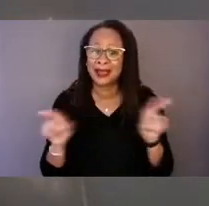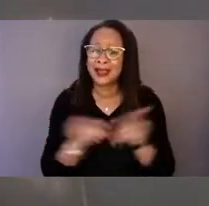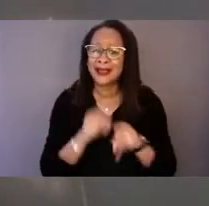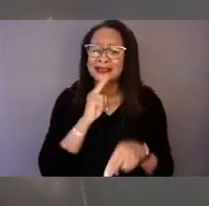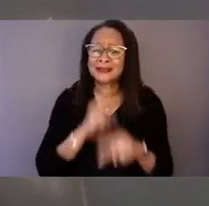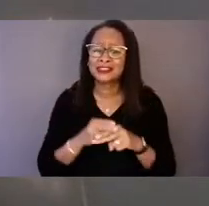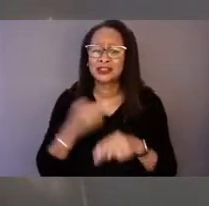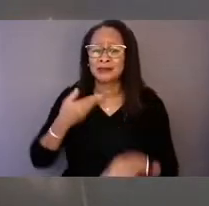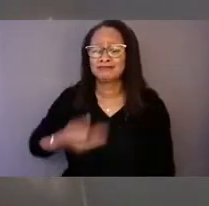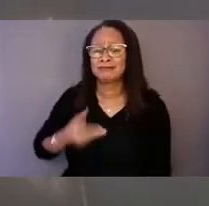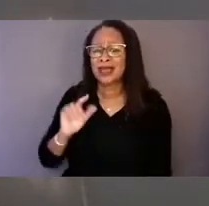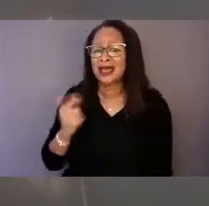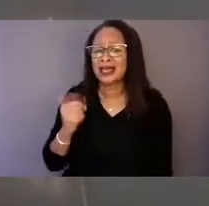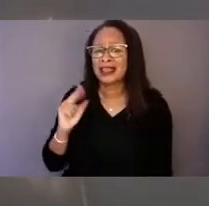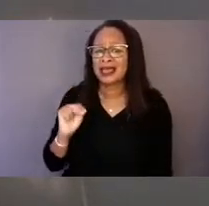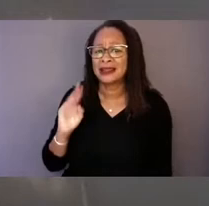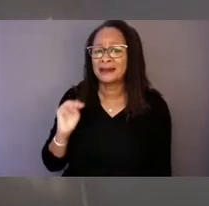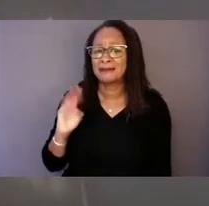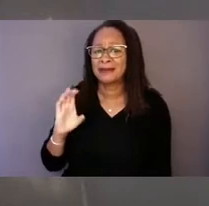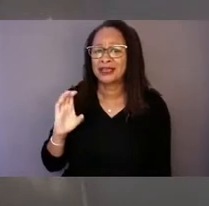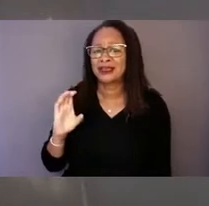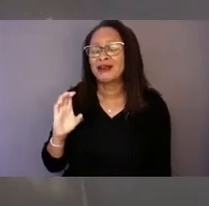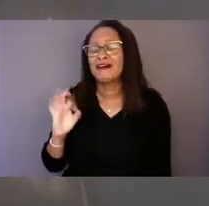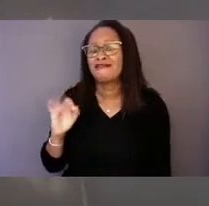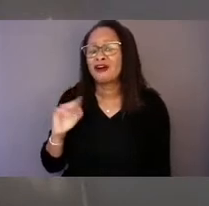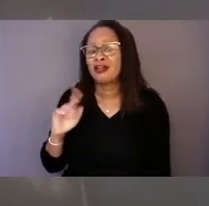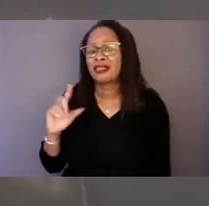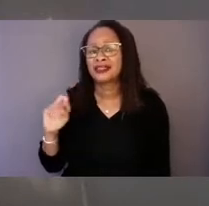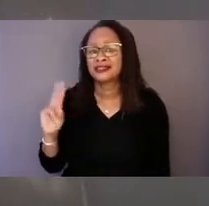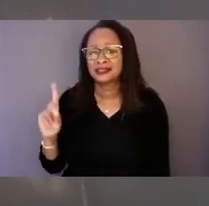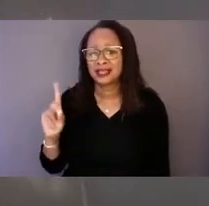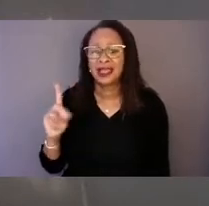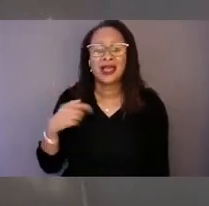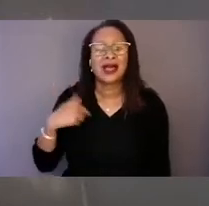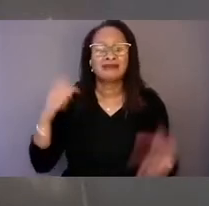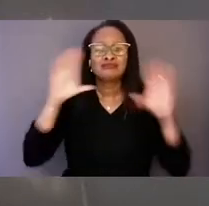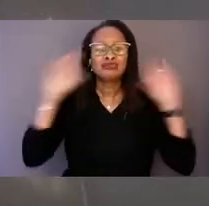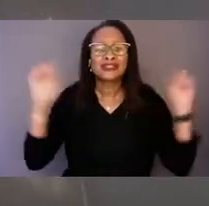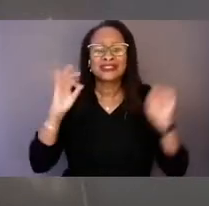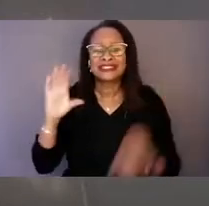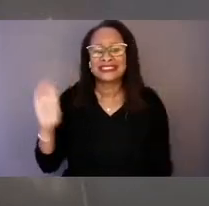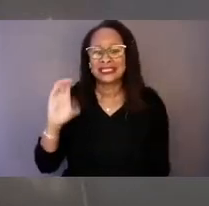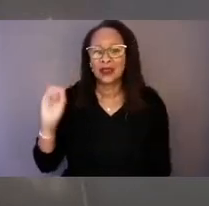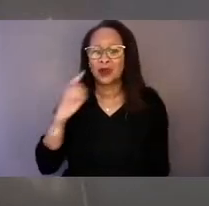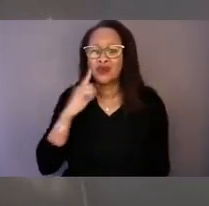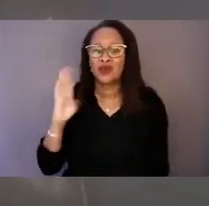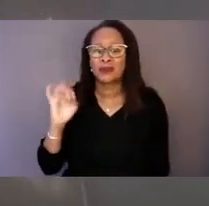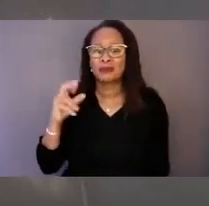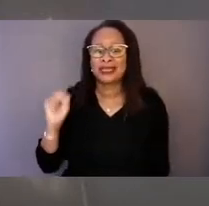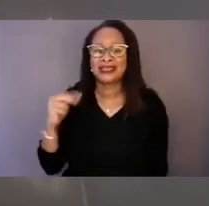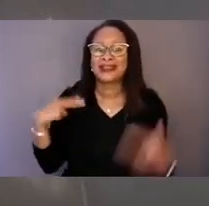and I'm the President and CEO for Beacon Health Options. We hold the Kennedy Satcher Center for Mental Health Equity